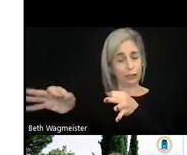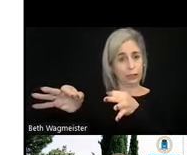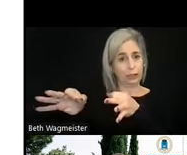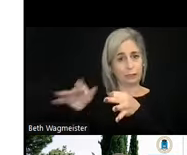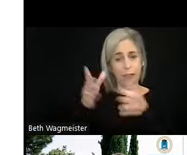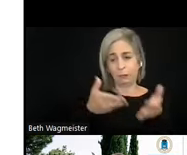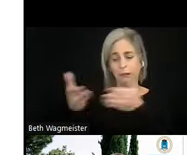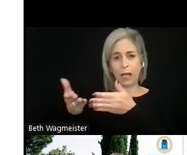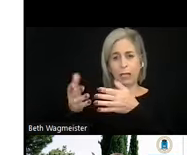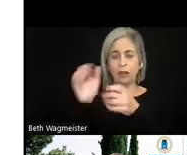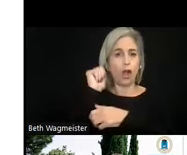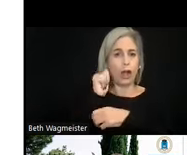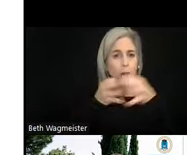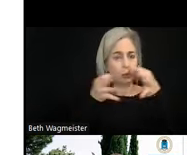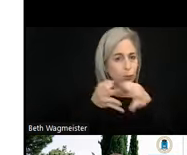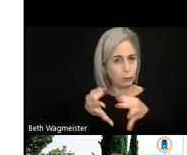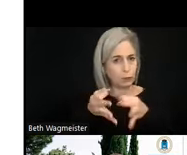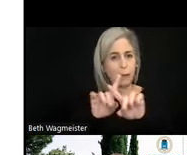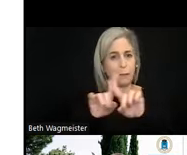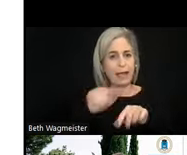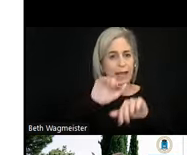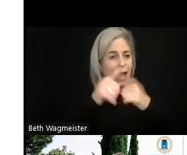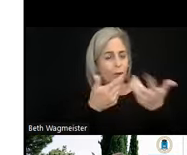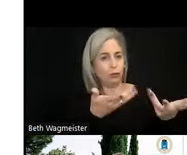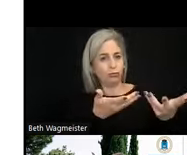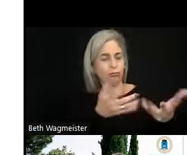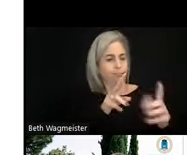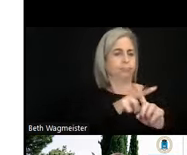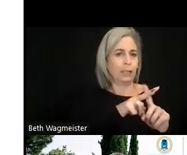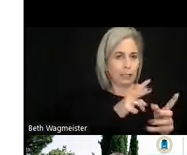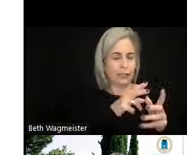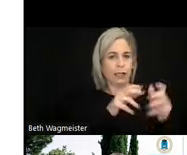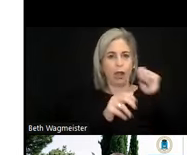descriptions. But this is how you deal with captions and audio descriptions if they exist.